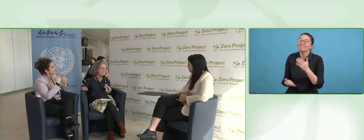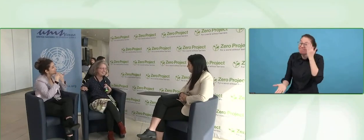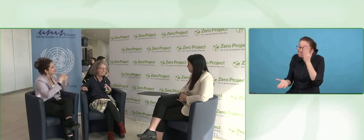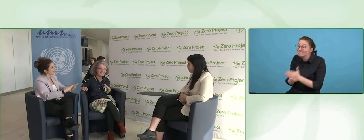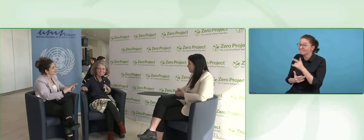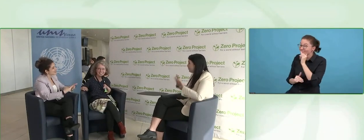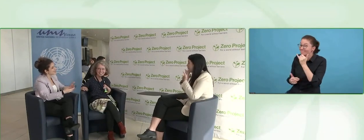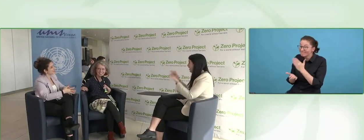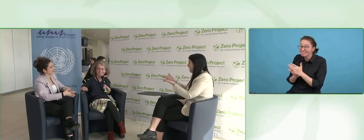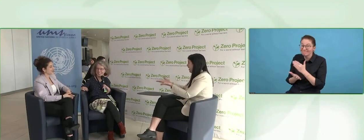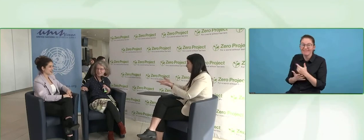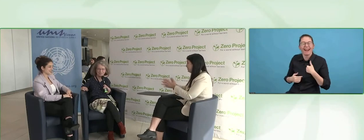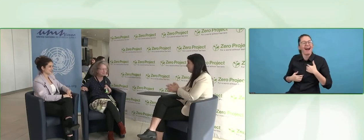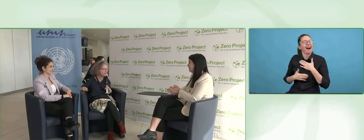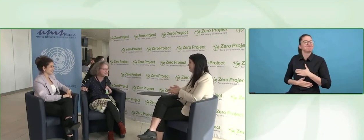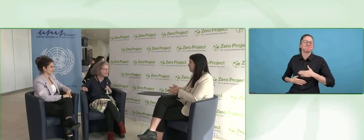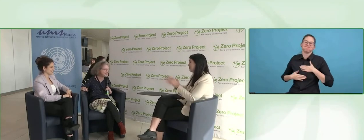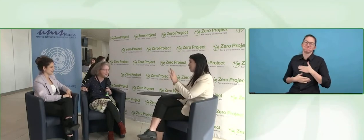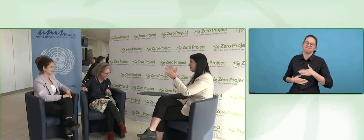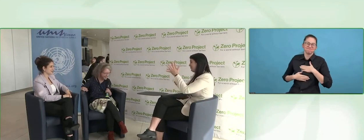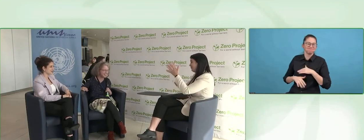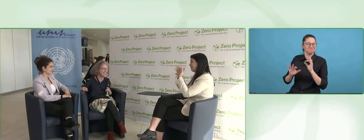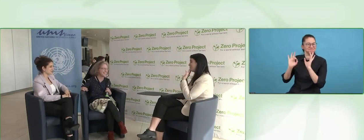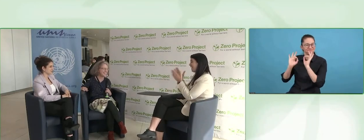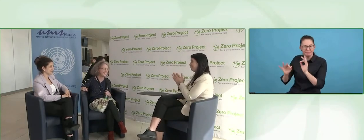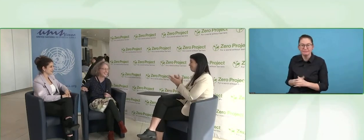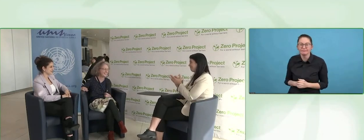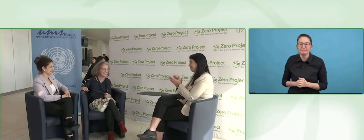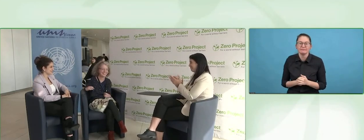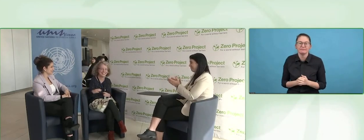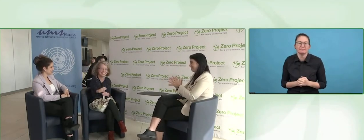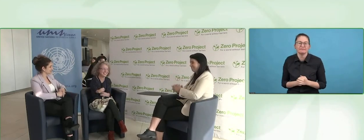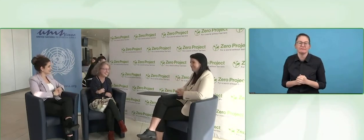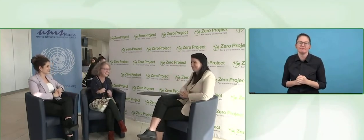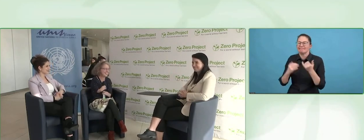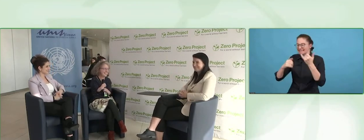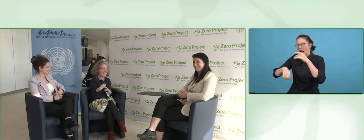Thank you, Katrin it was an honour for me, thank you very much.